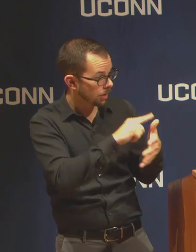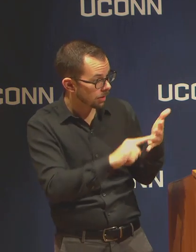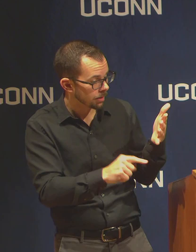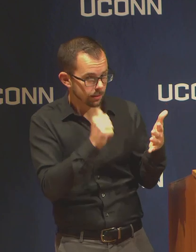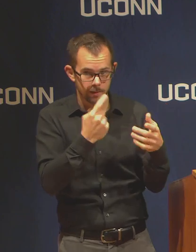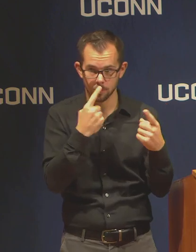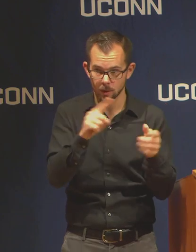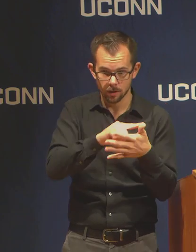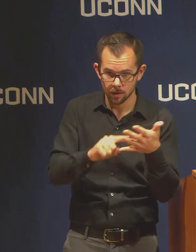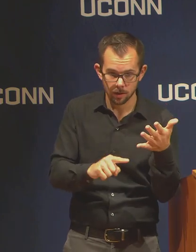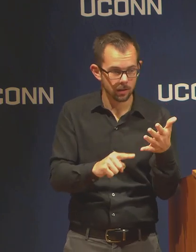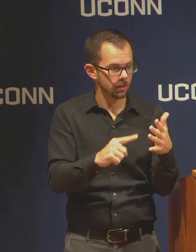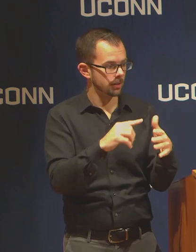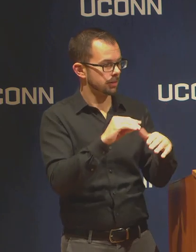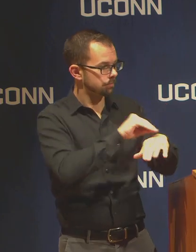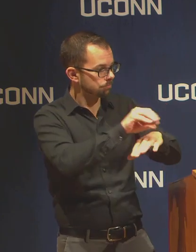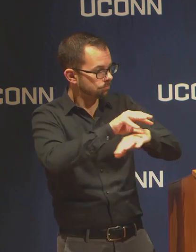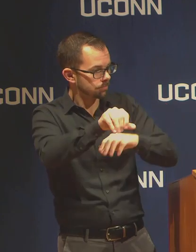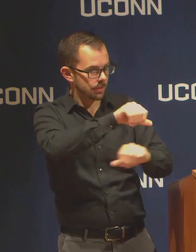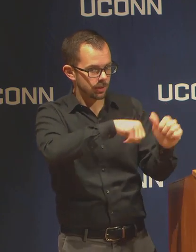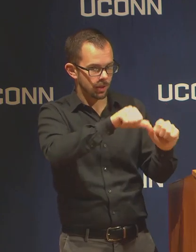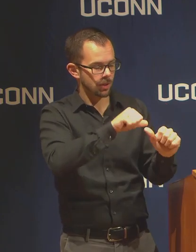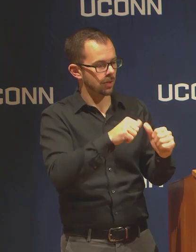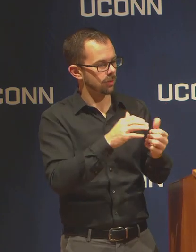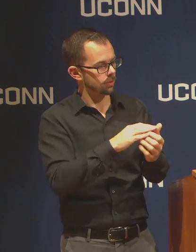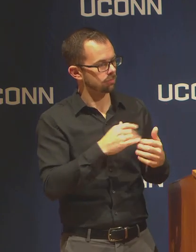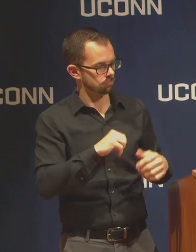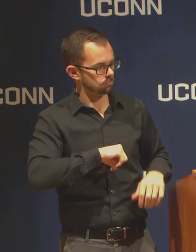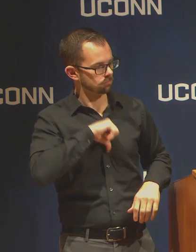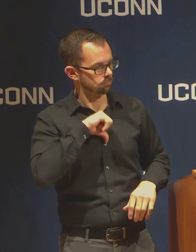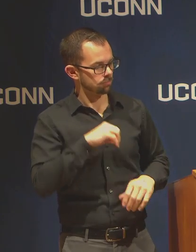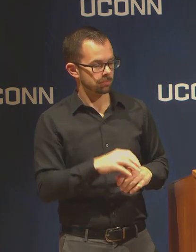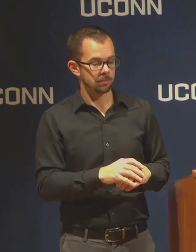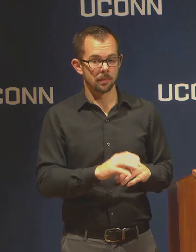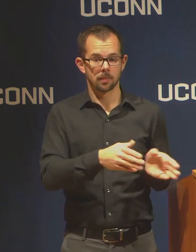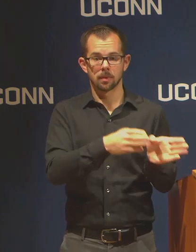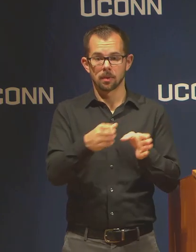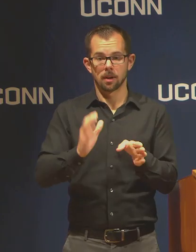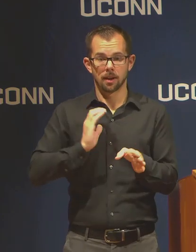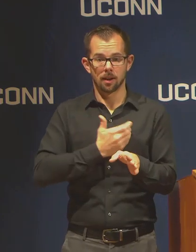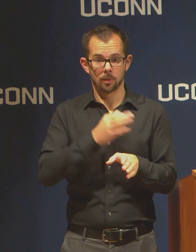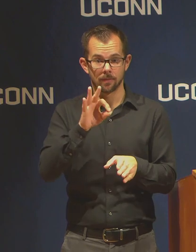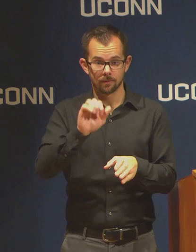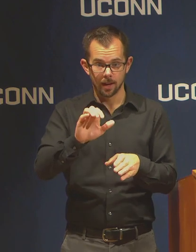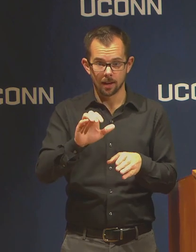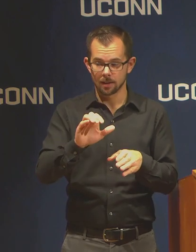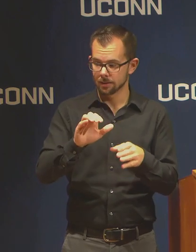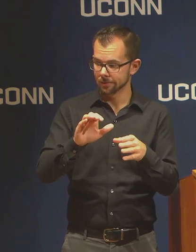I am proud of the faculty who have pivoted their research. We have faculty in